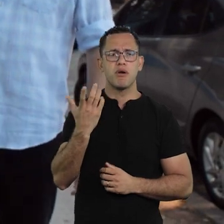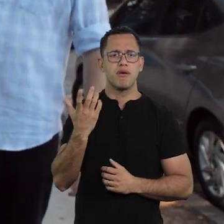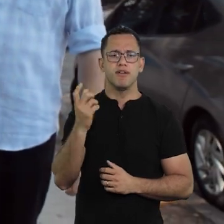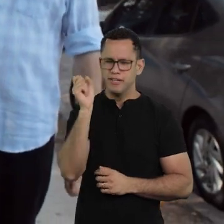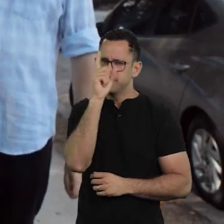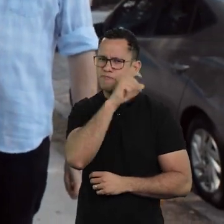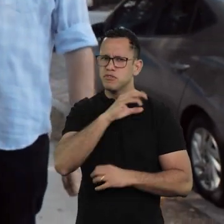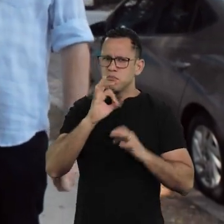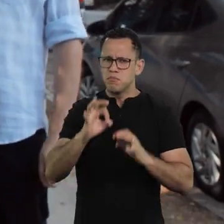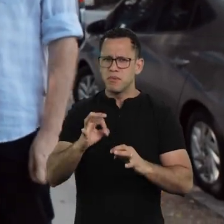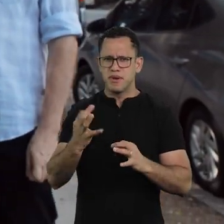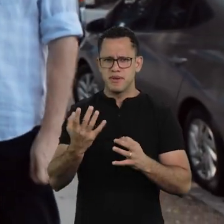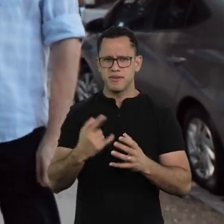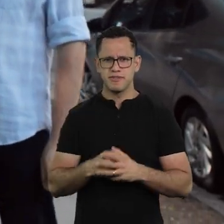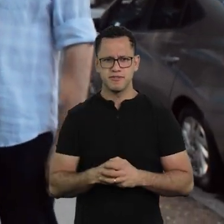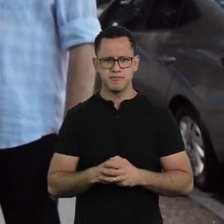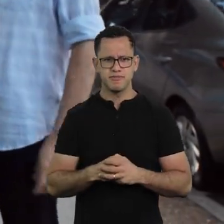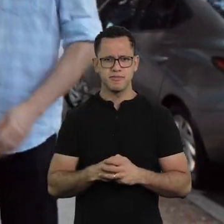She sees these bar images, and thinks I'm there.